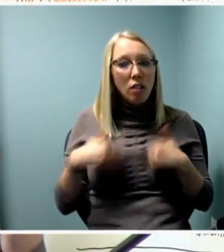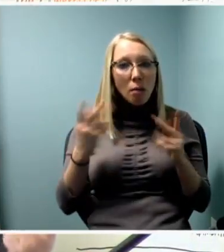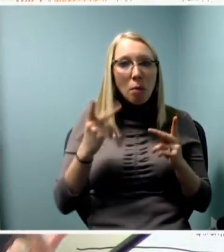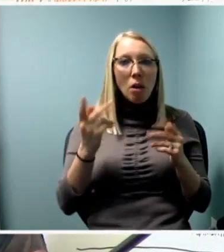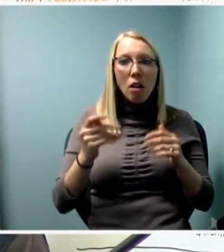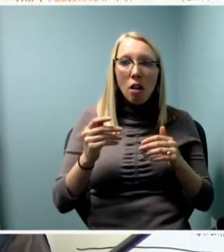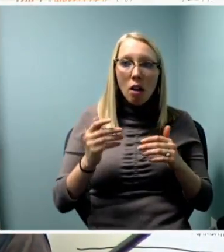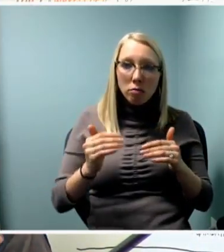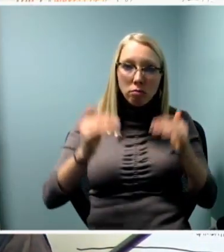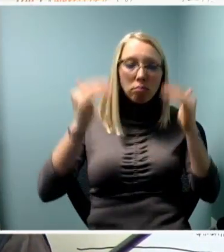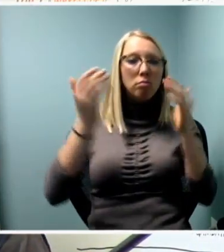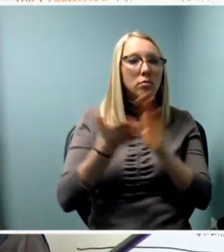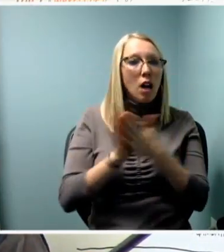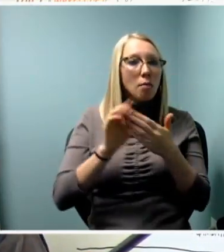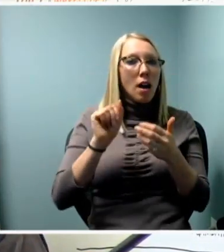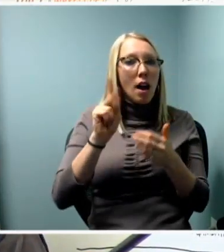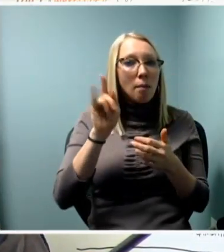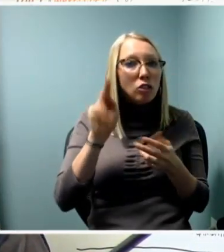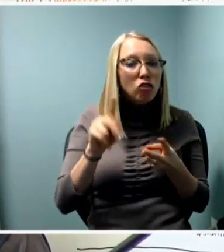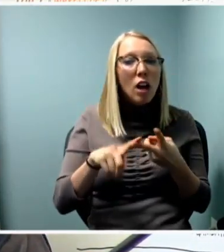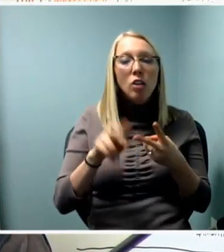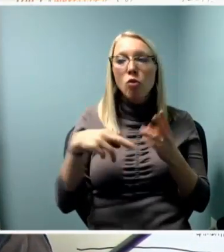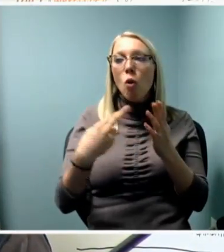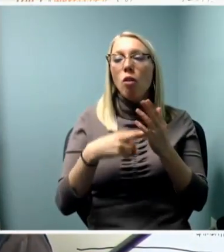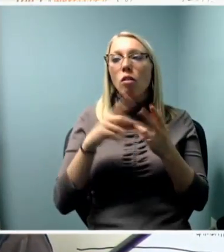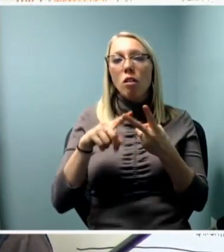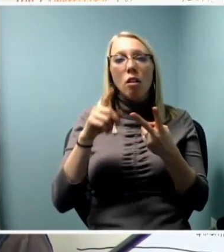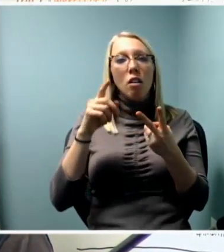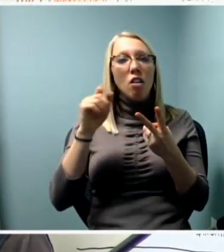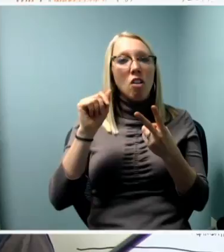people involved in the support of the arts.